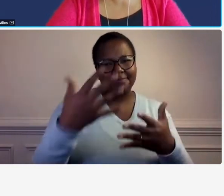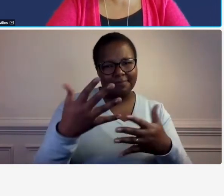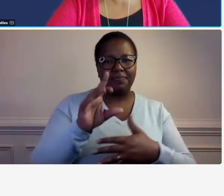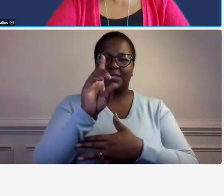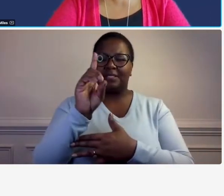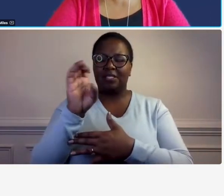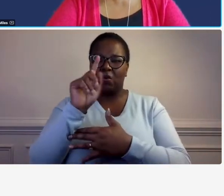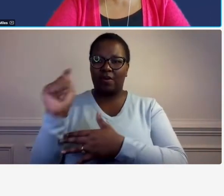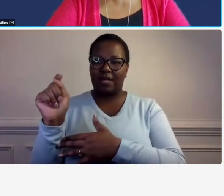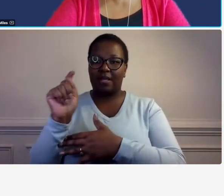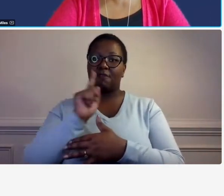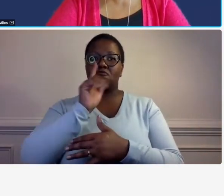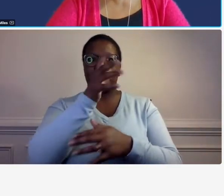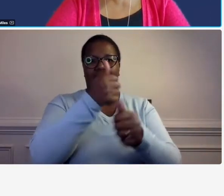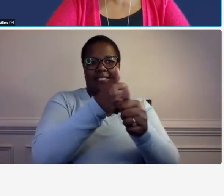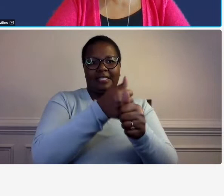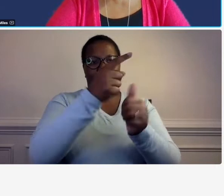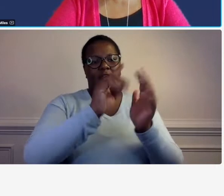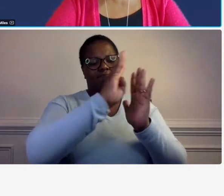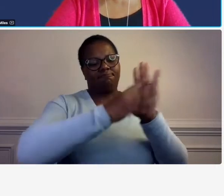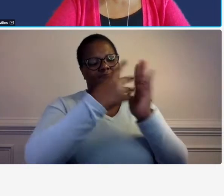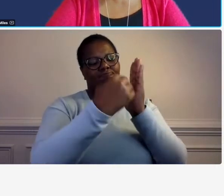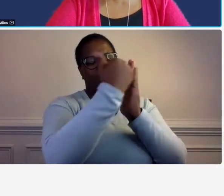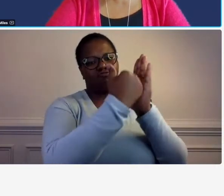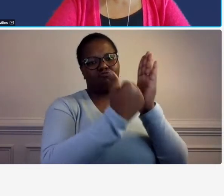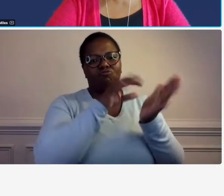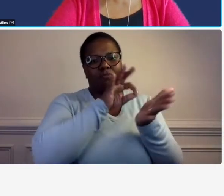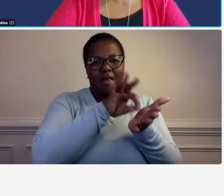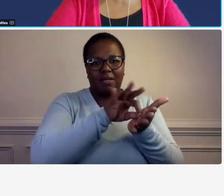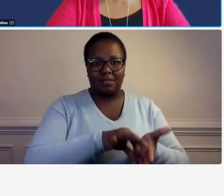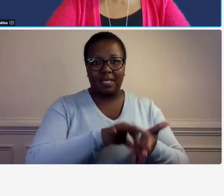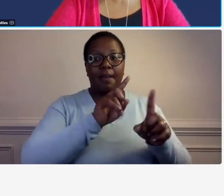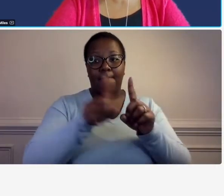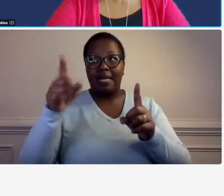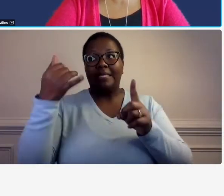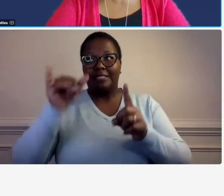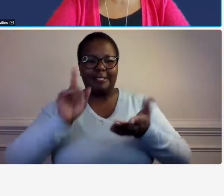submit self-prepared schedules so they'll still be scrutinized they'll still have to comply with all